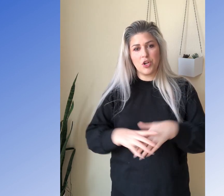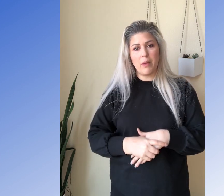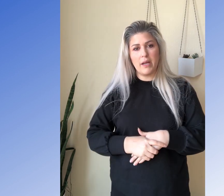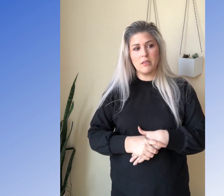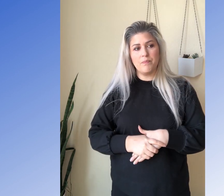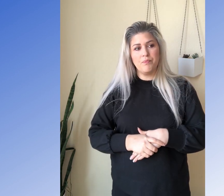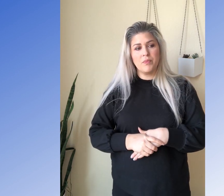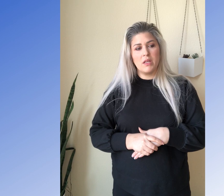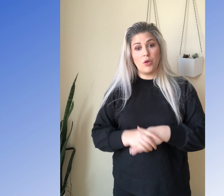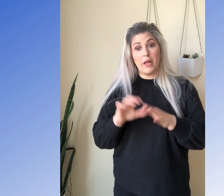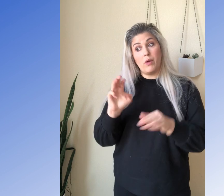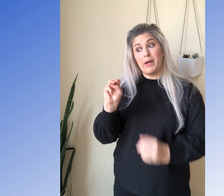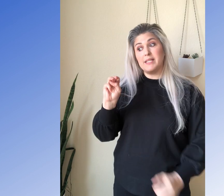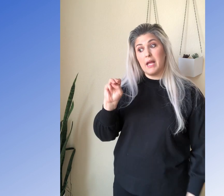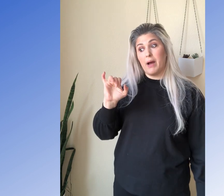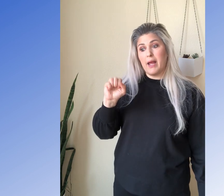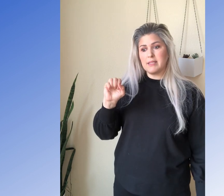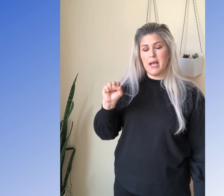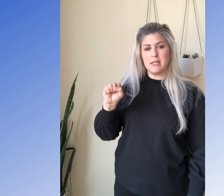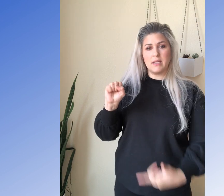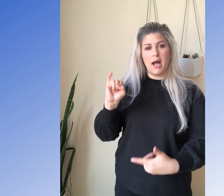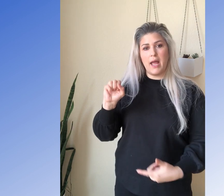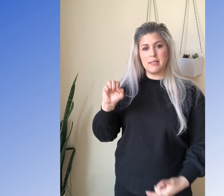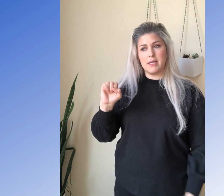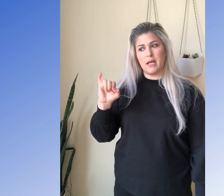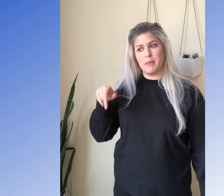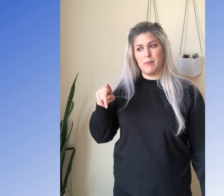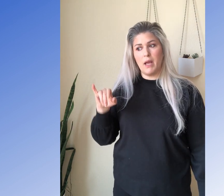in your mind. So like when I did M I S S I S S, I, P P,